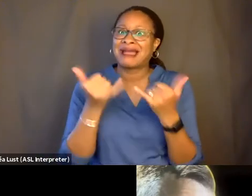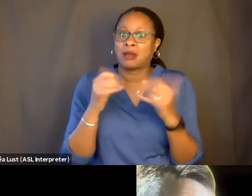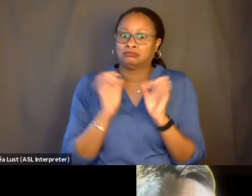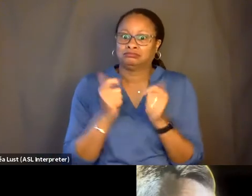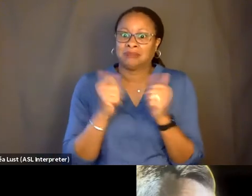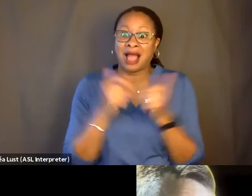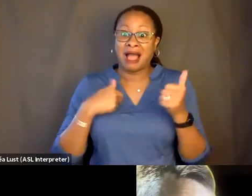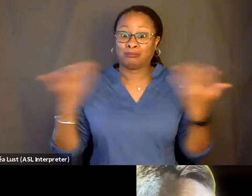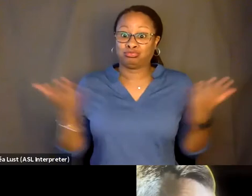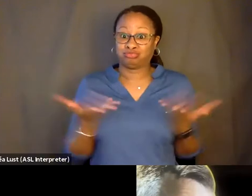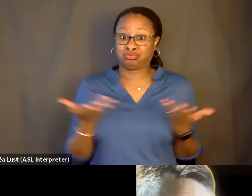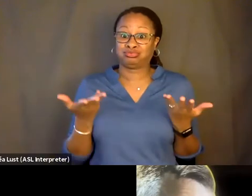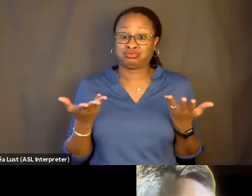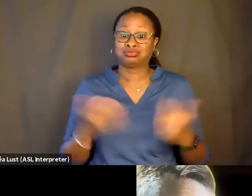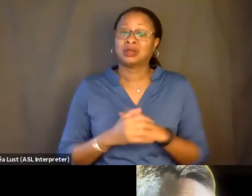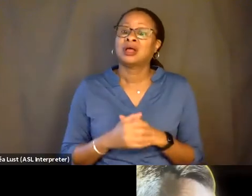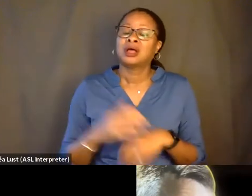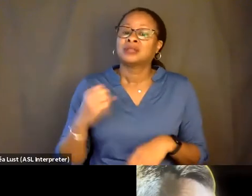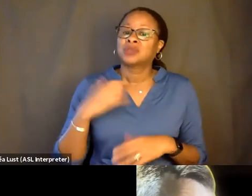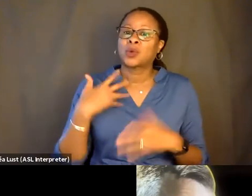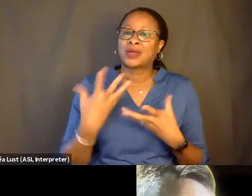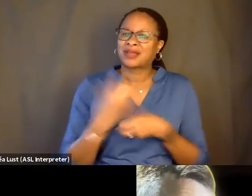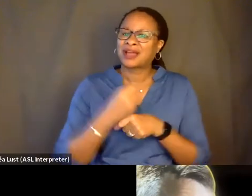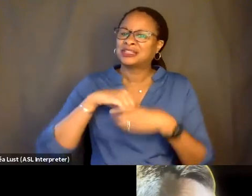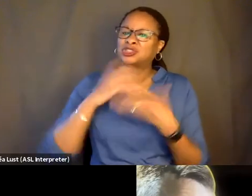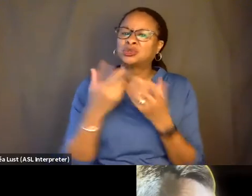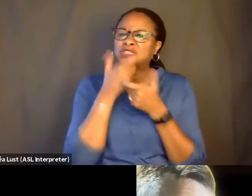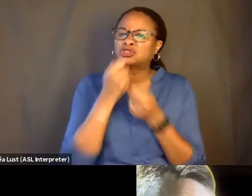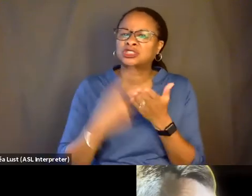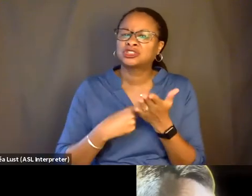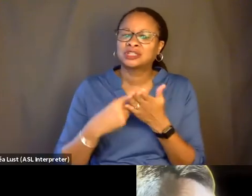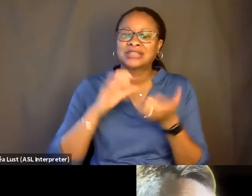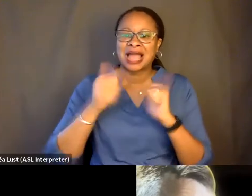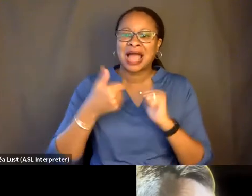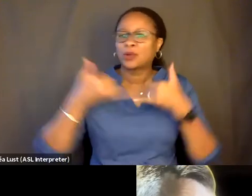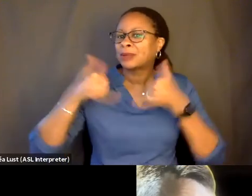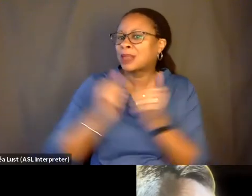So then, you know, we sort of got into interesting discussions of then how can we play with that, right,